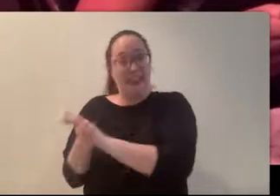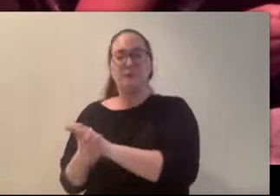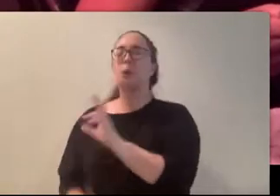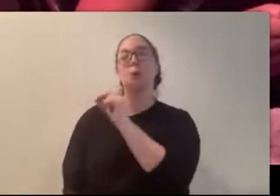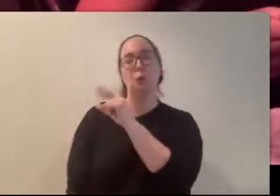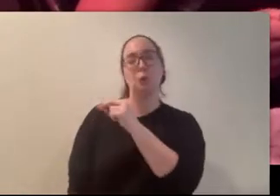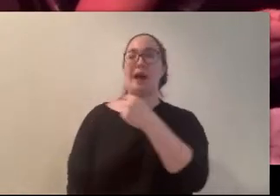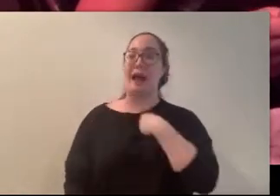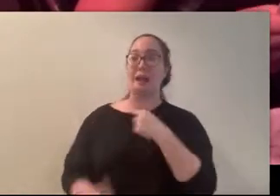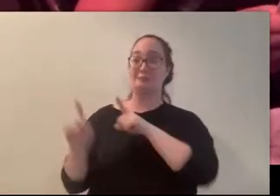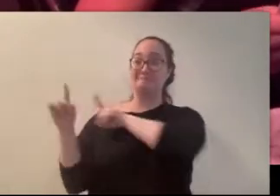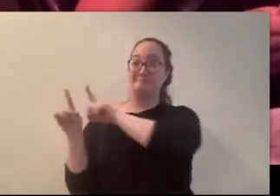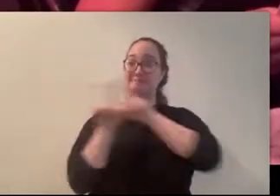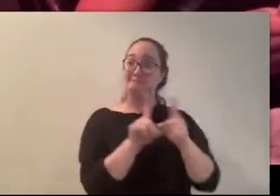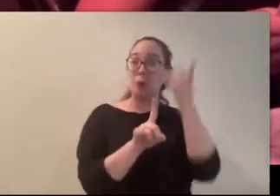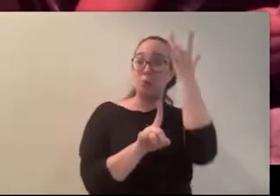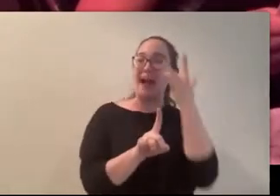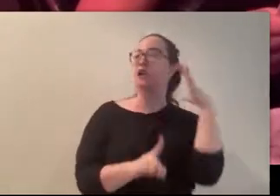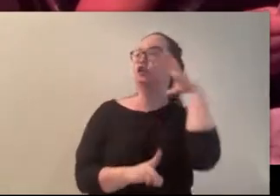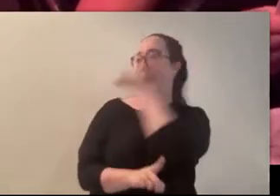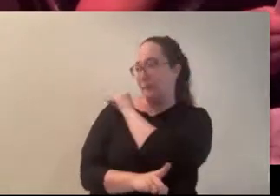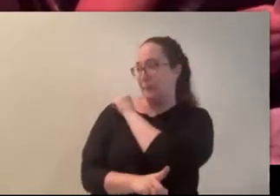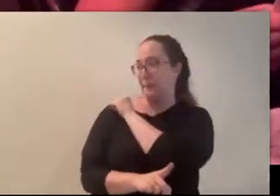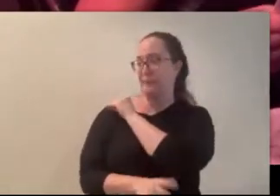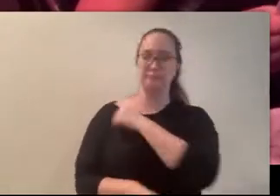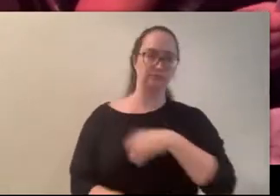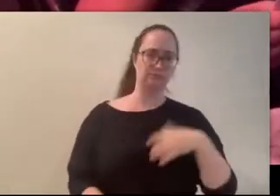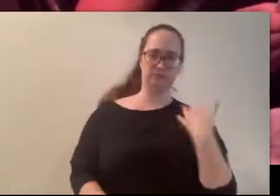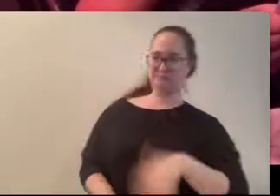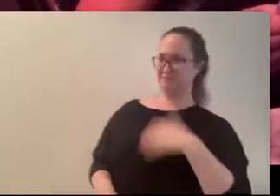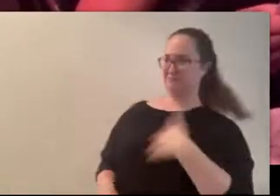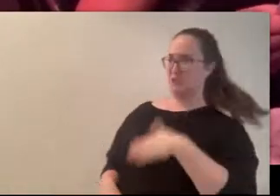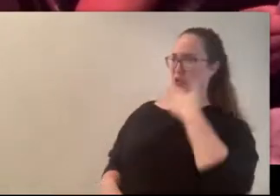shut up.” (Thomas) Good Lord! (Carly) “The sun set just